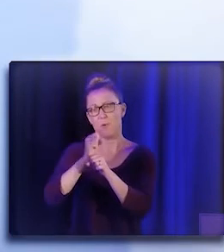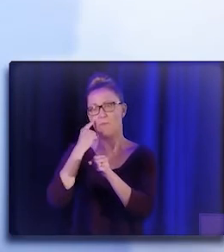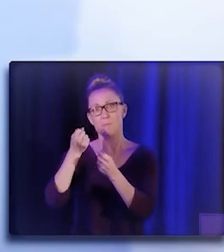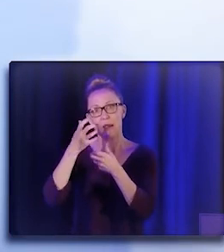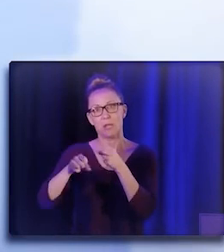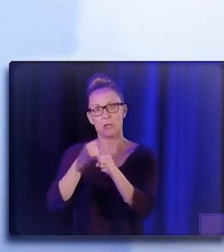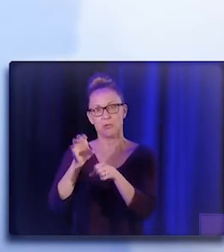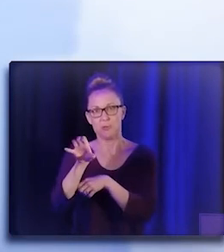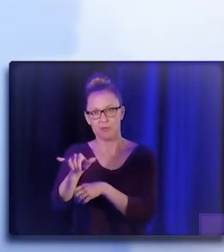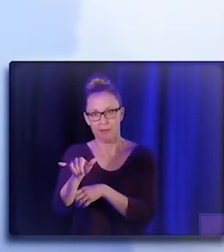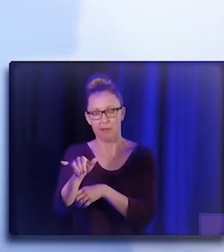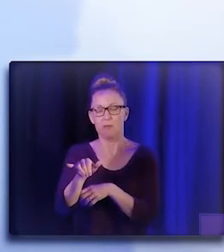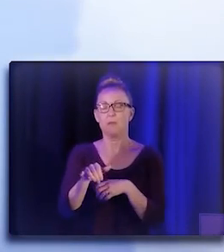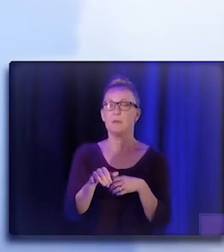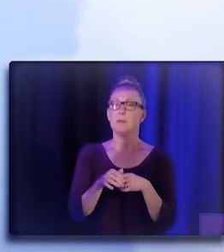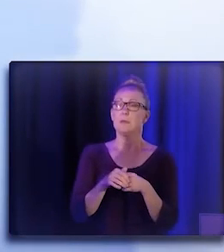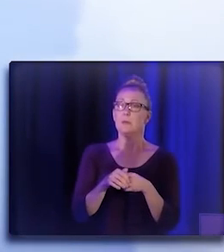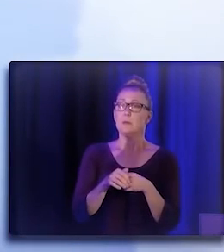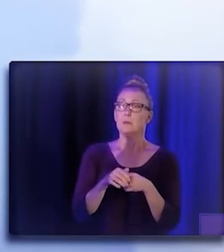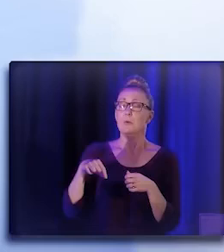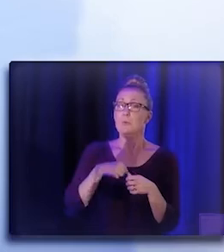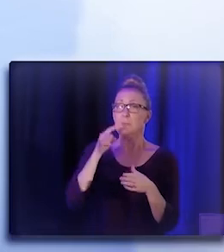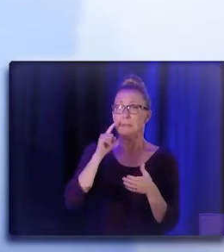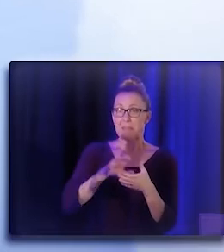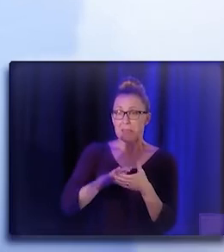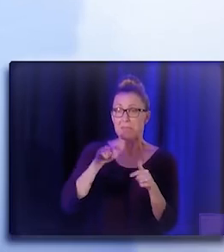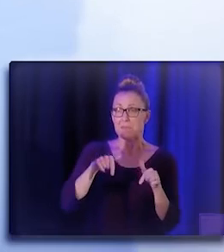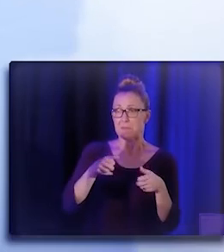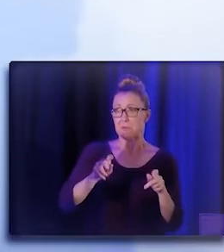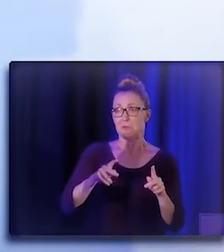We believe that this is a powerful opportunity.